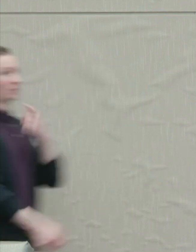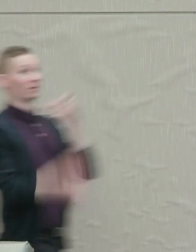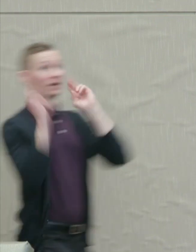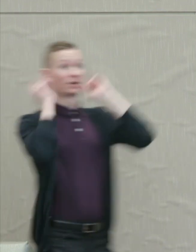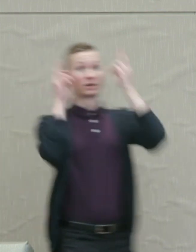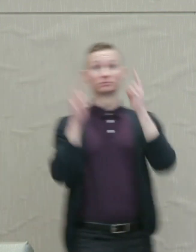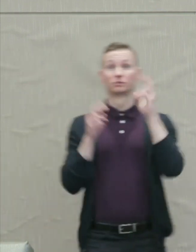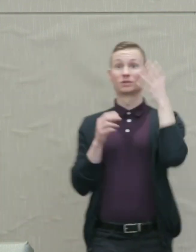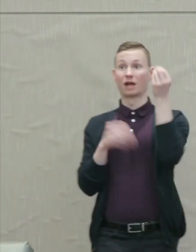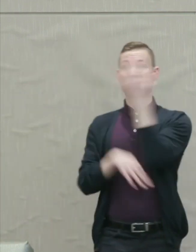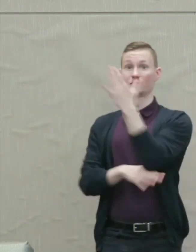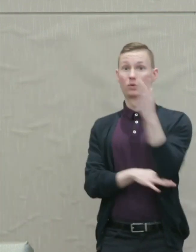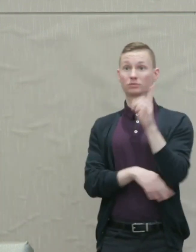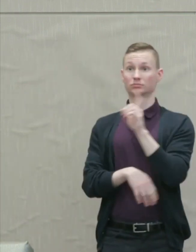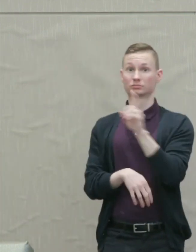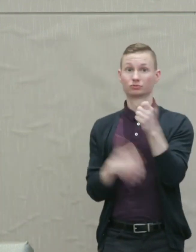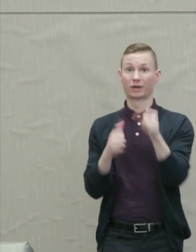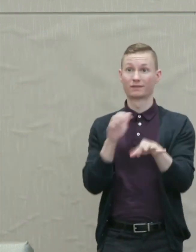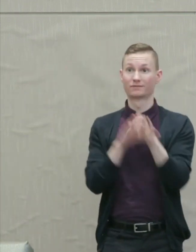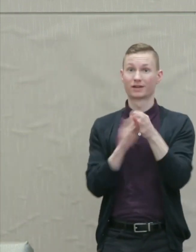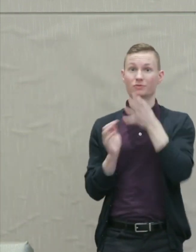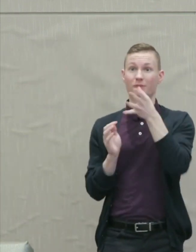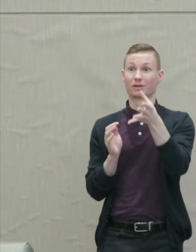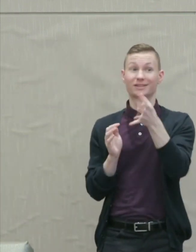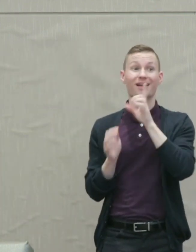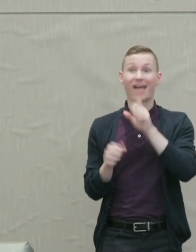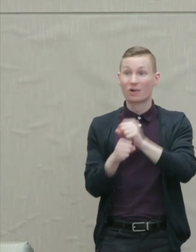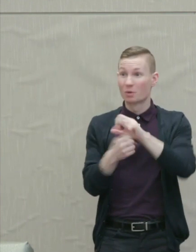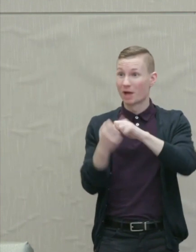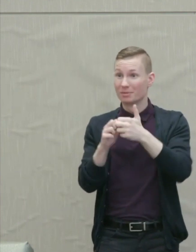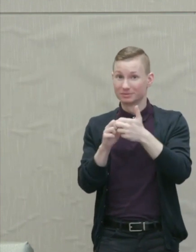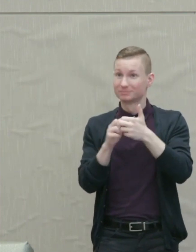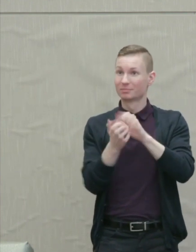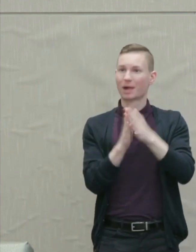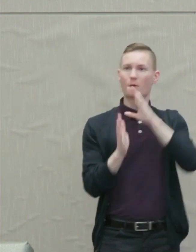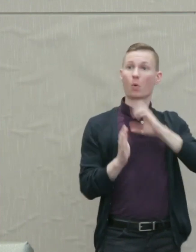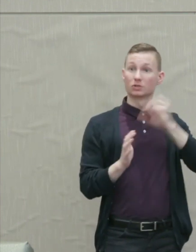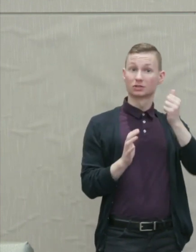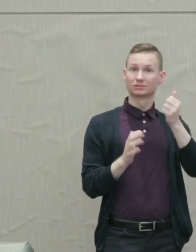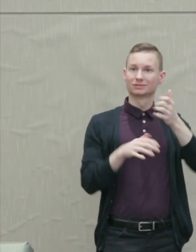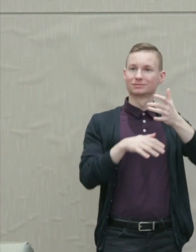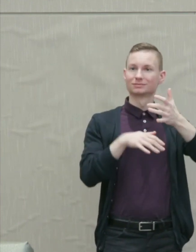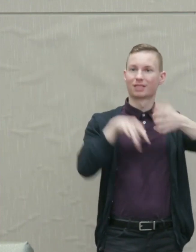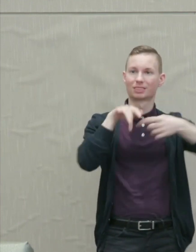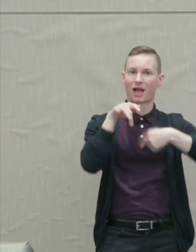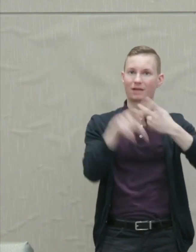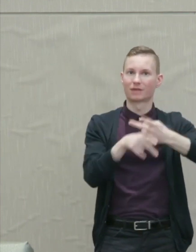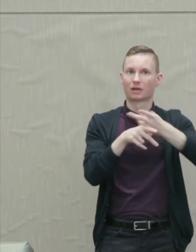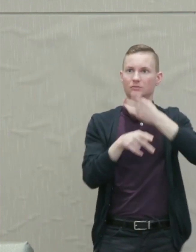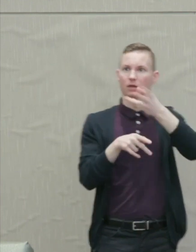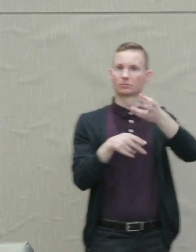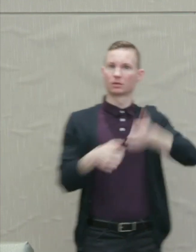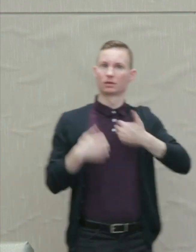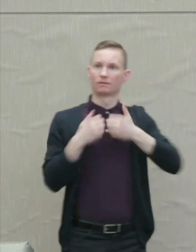The real problem in that story is aging and lack of care. Grandmother lives far away, and she's not doing well.